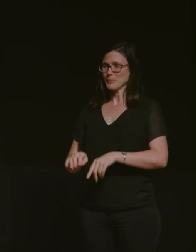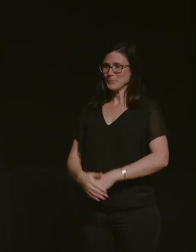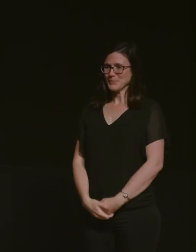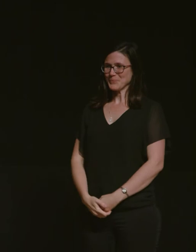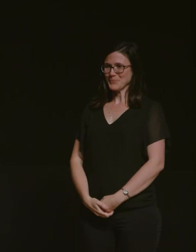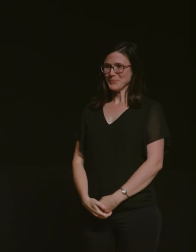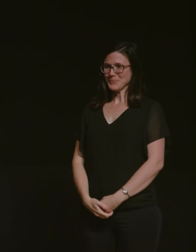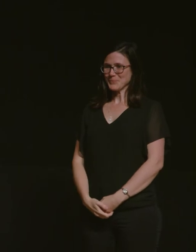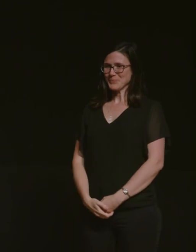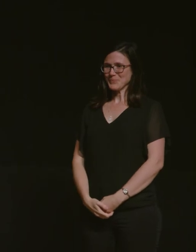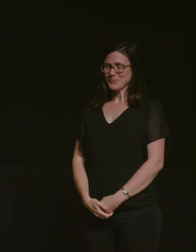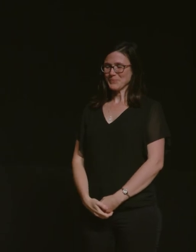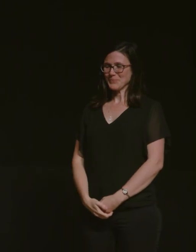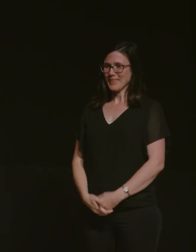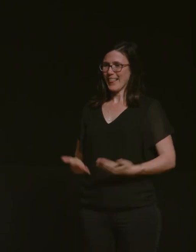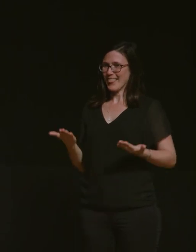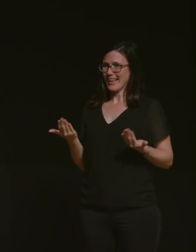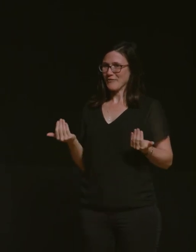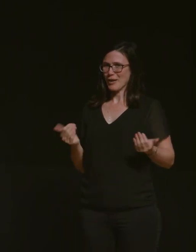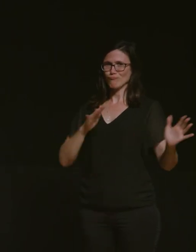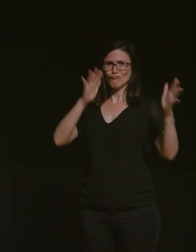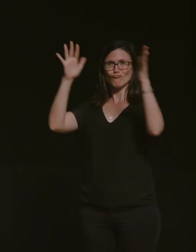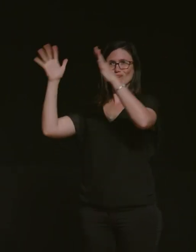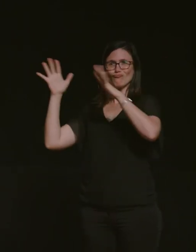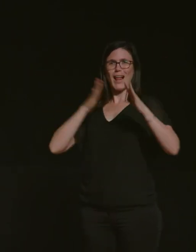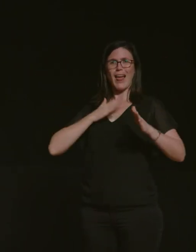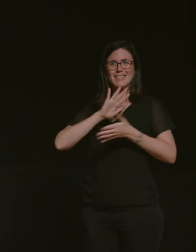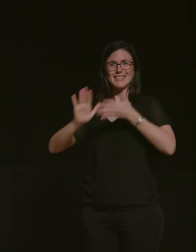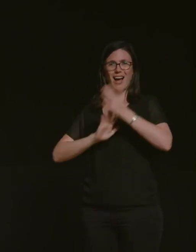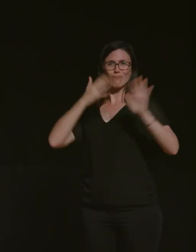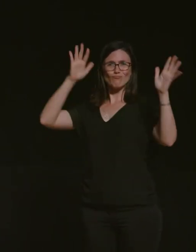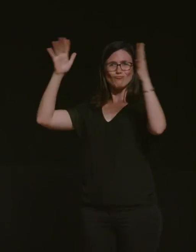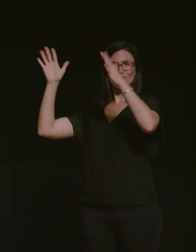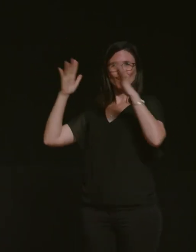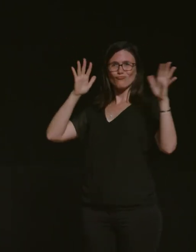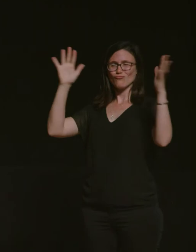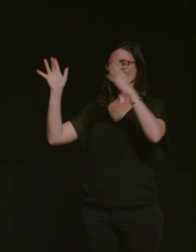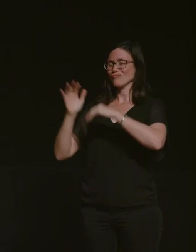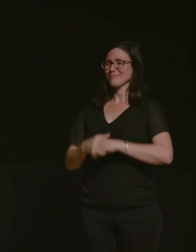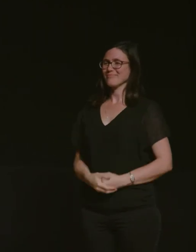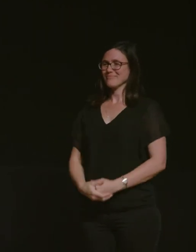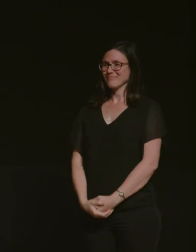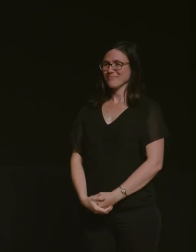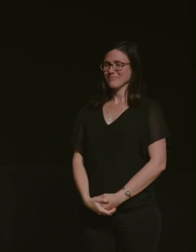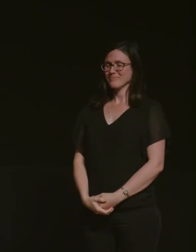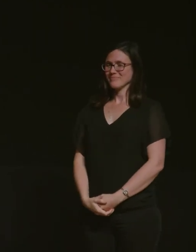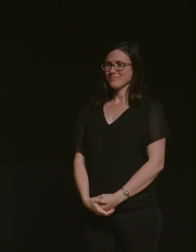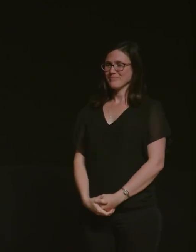thank you that's fun i like big round of applause i love it that's a good one um okay so now i get